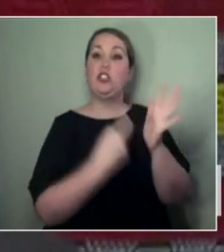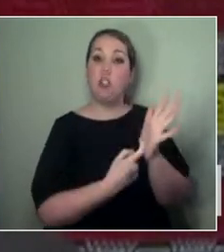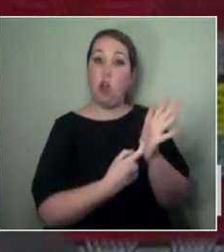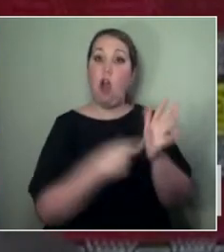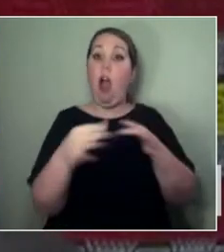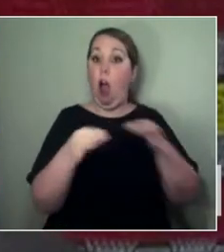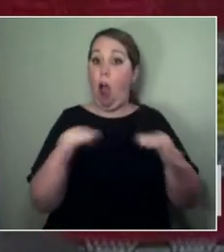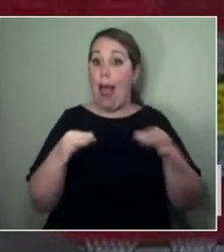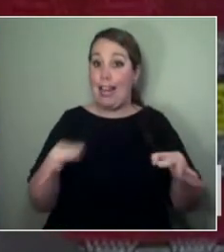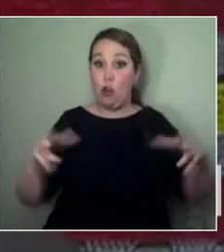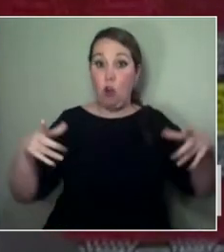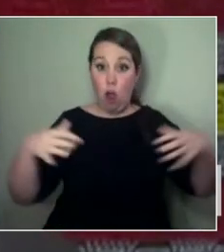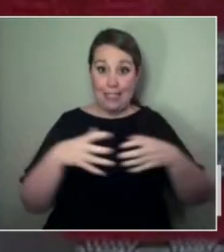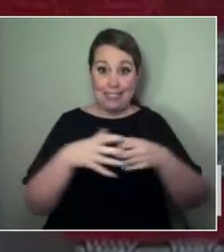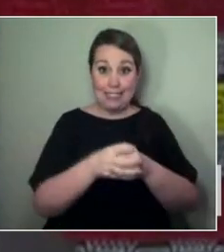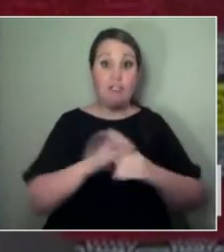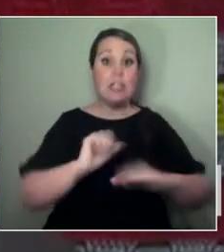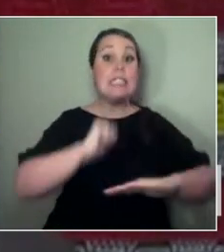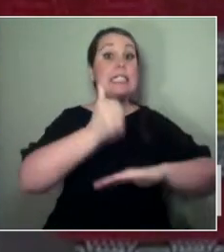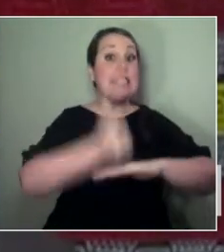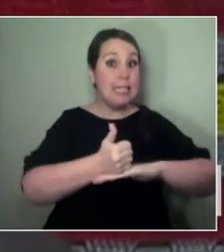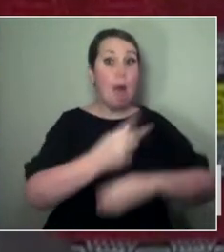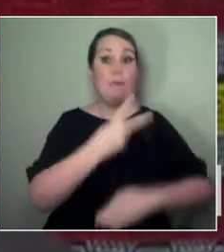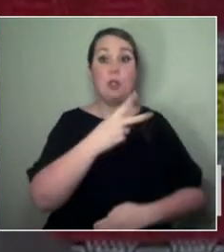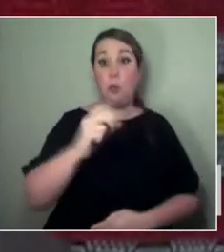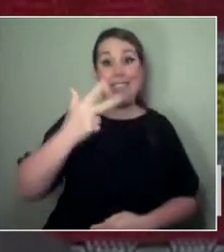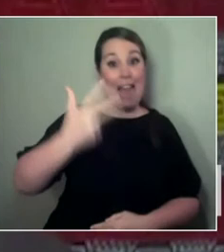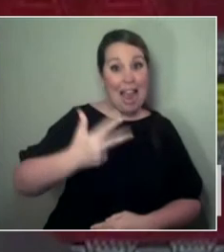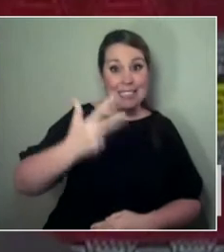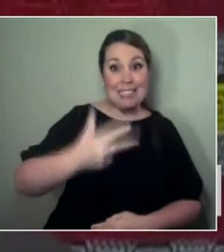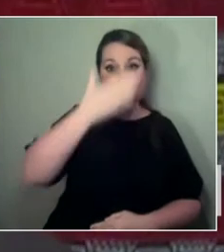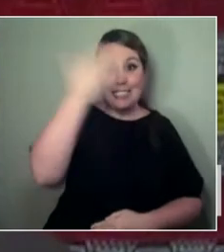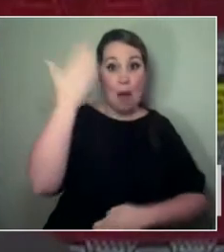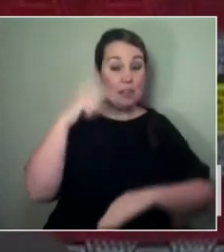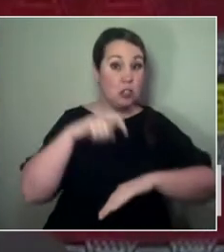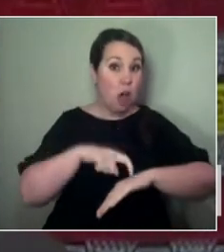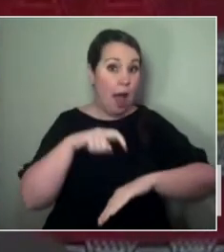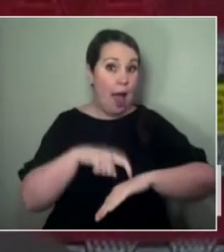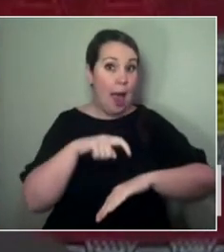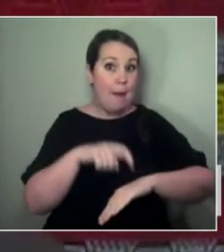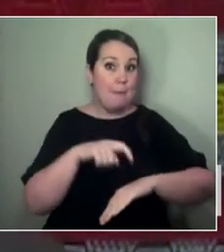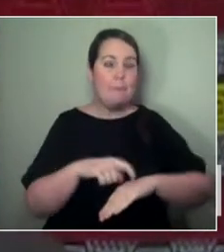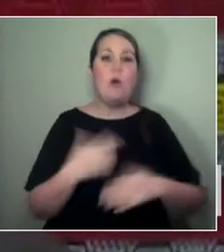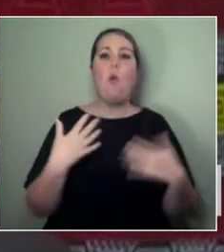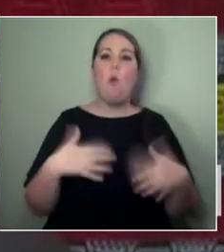the balmy summer of 2018 — when the UK was celebrating James Cook —